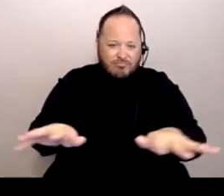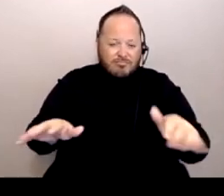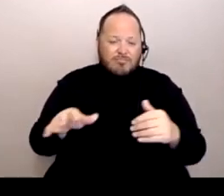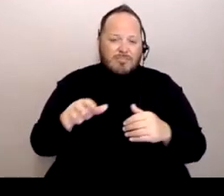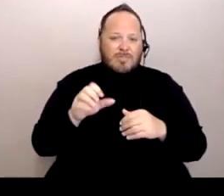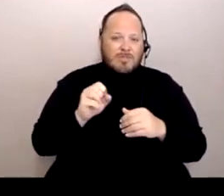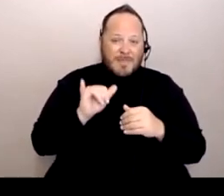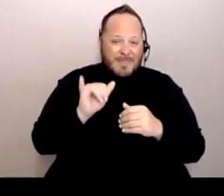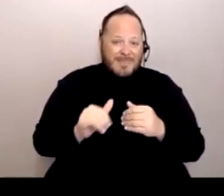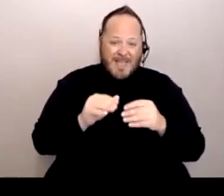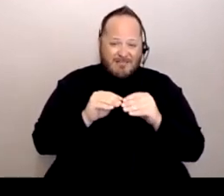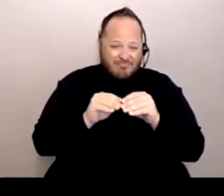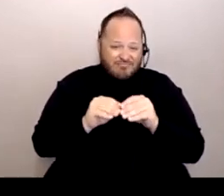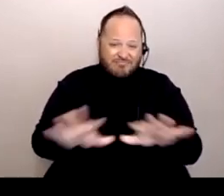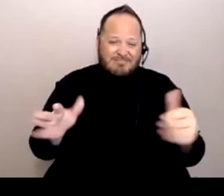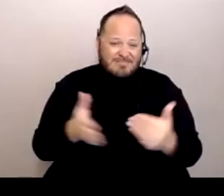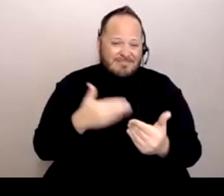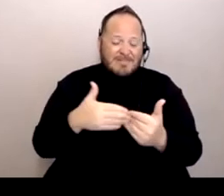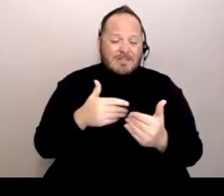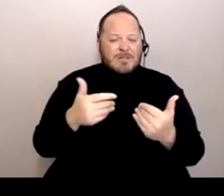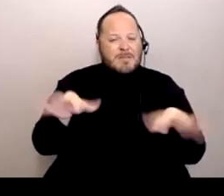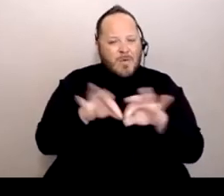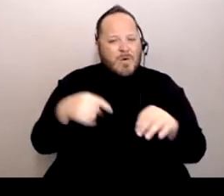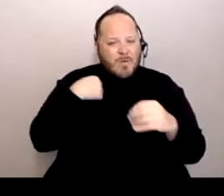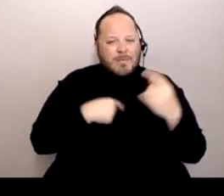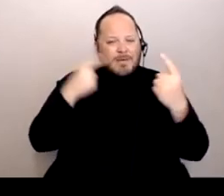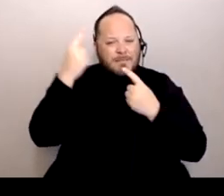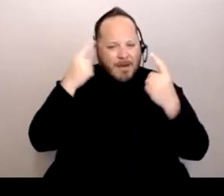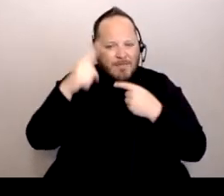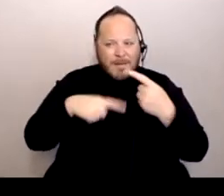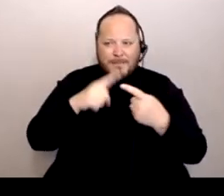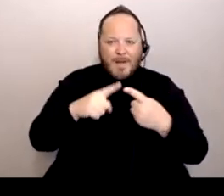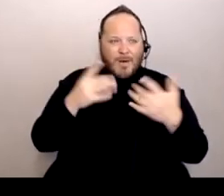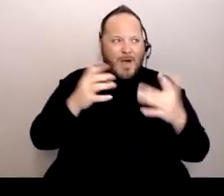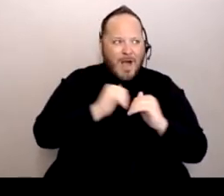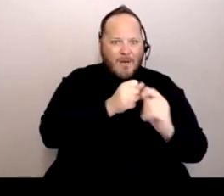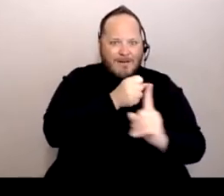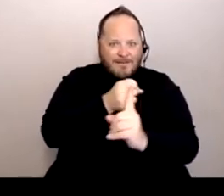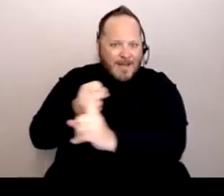mindful of other people in our communities, and mindful of the ways that we can protect ourselves